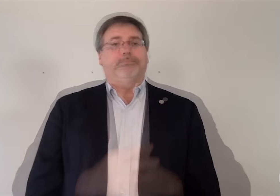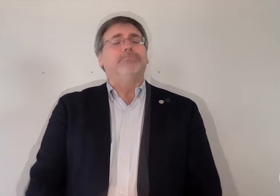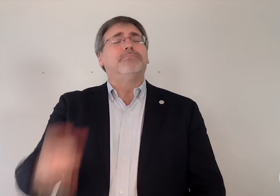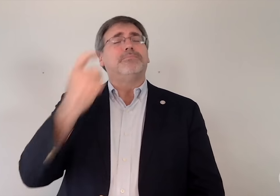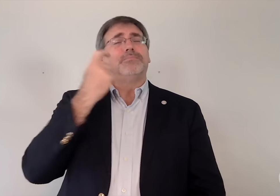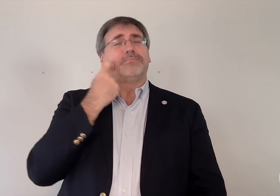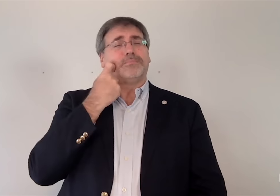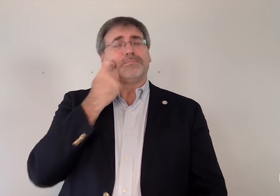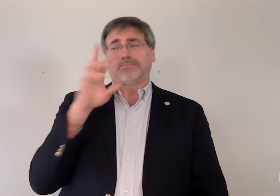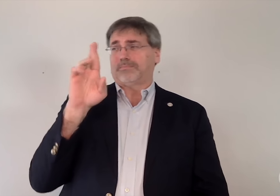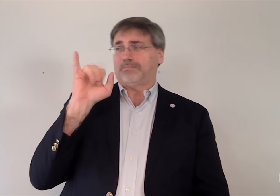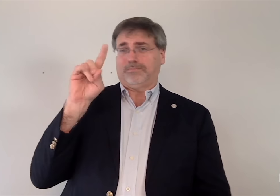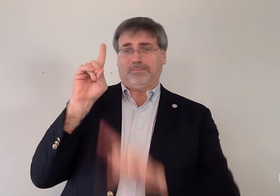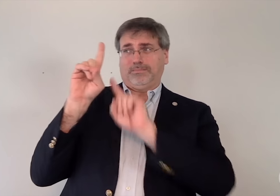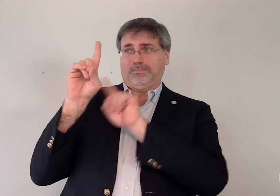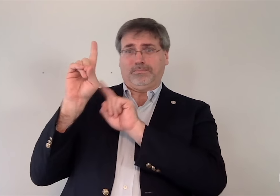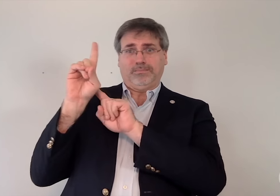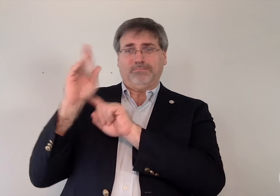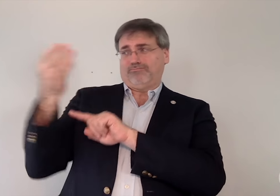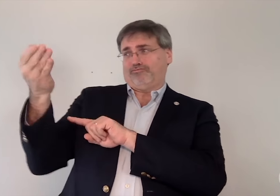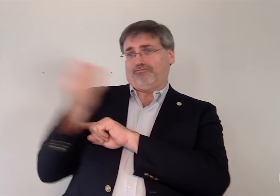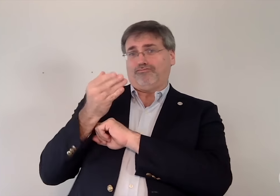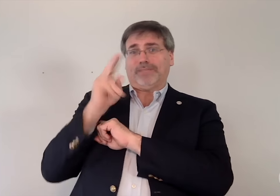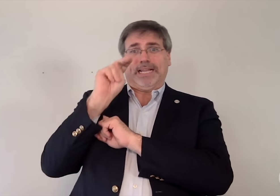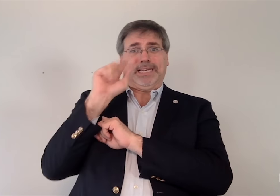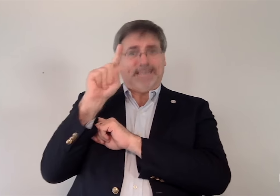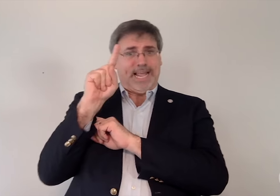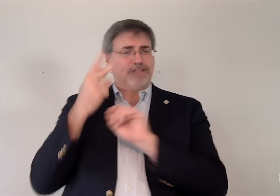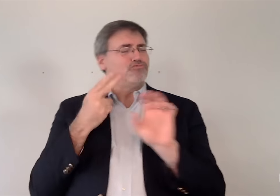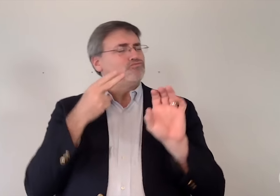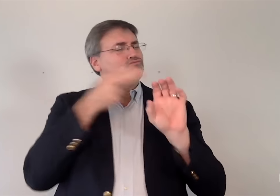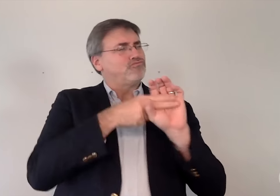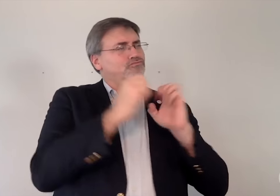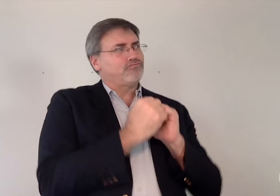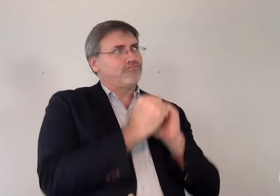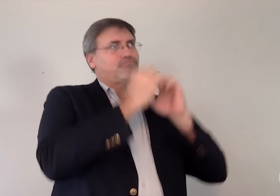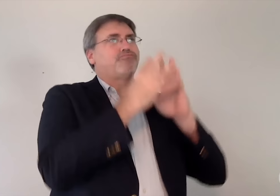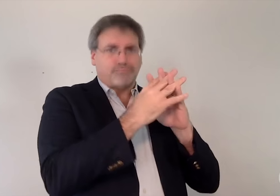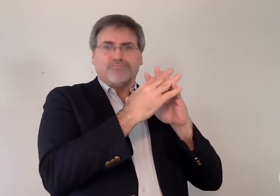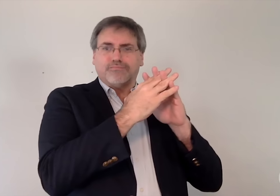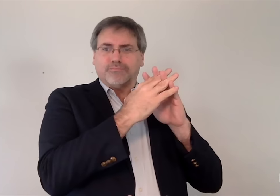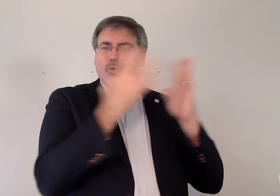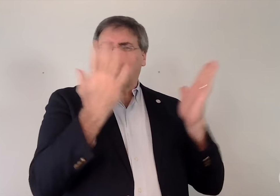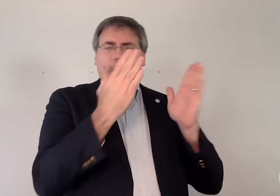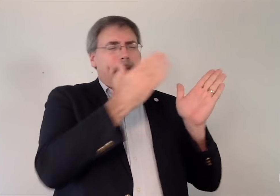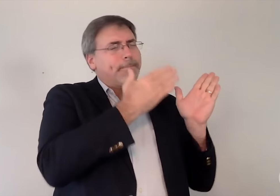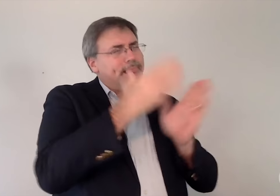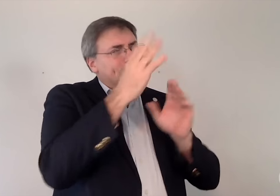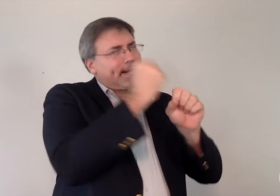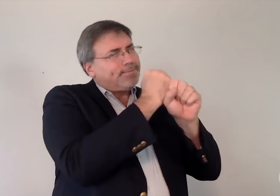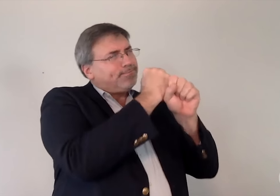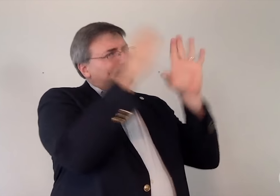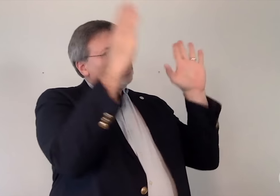Recently, the RID invited the NAD to join in establishing a plan and vision